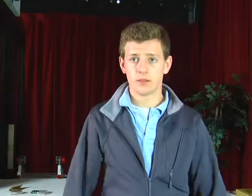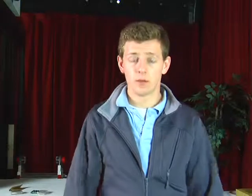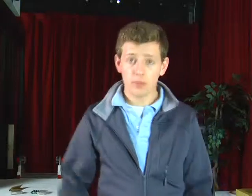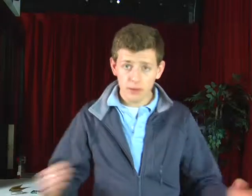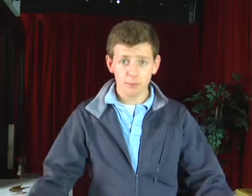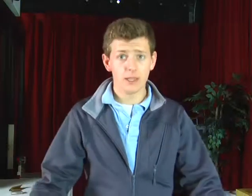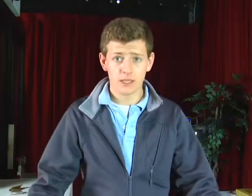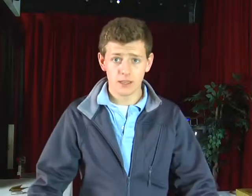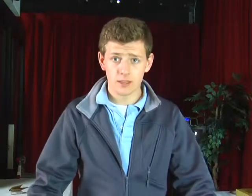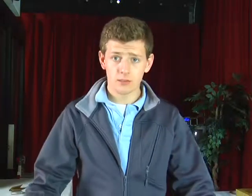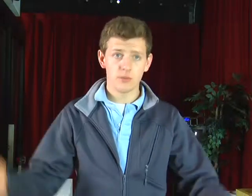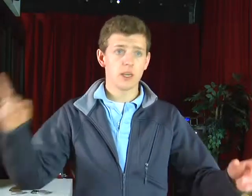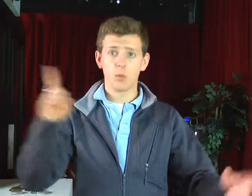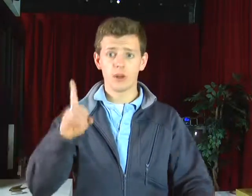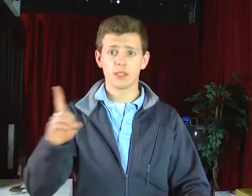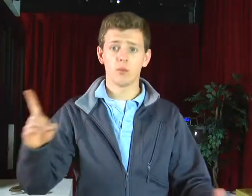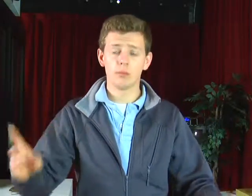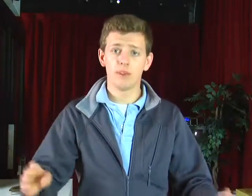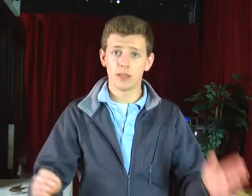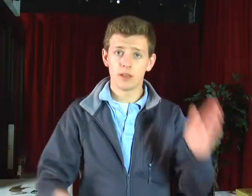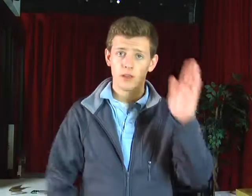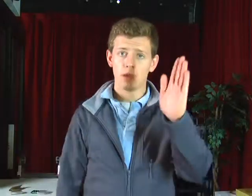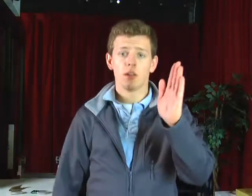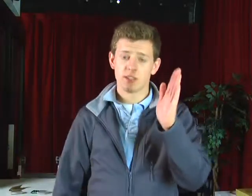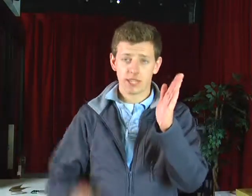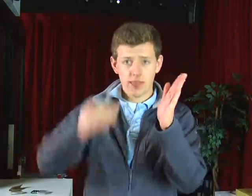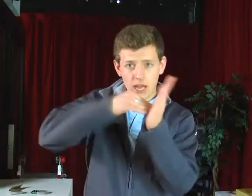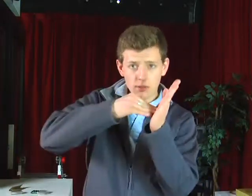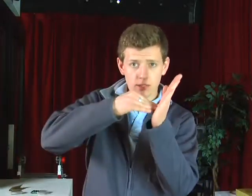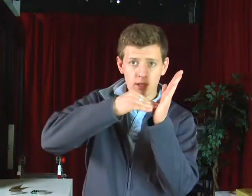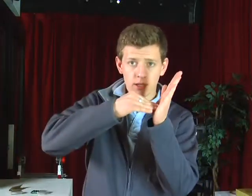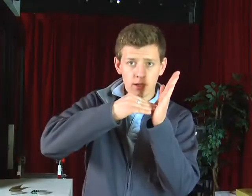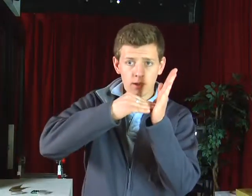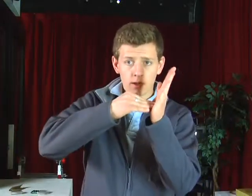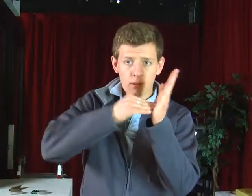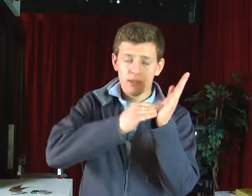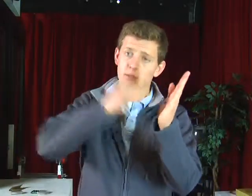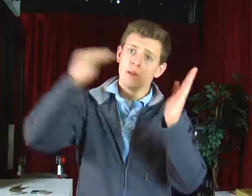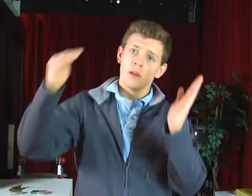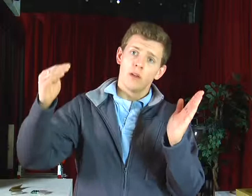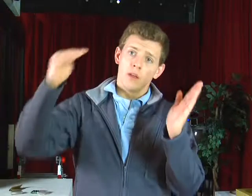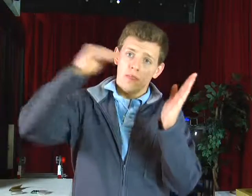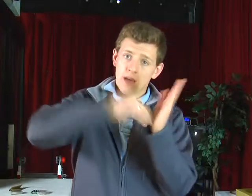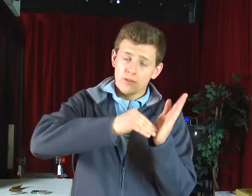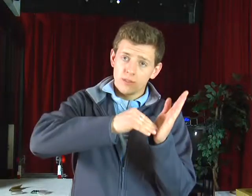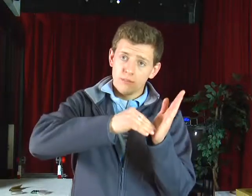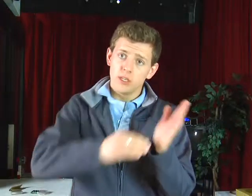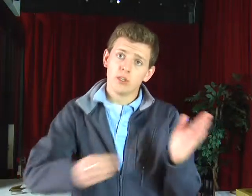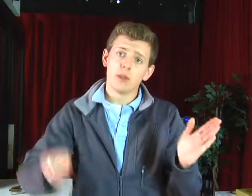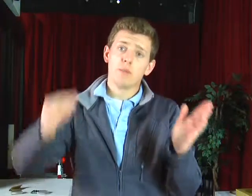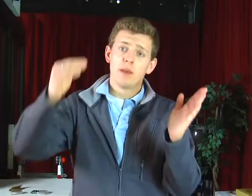Now what about a million? What if you want to say one million? Just like a thousand--thousand--but